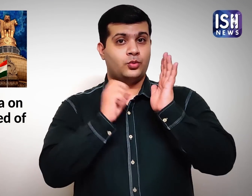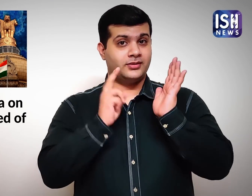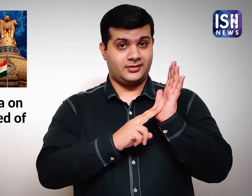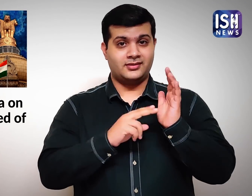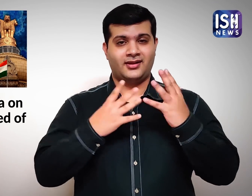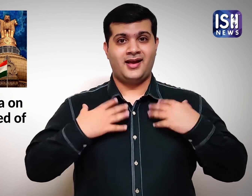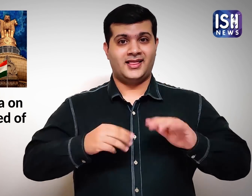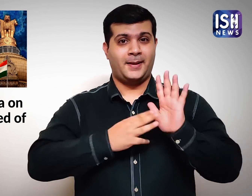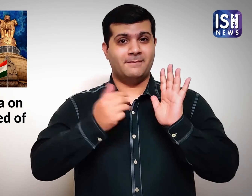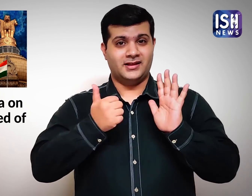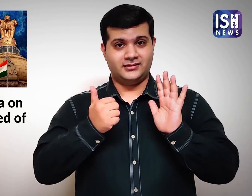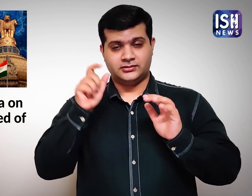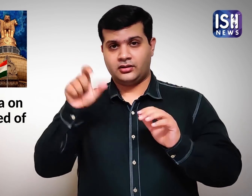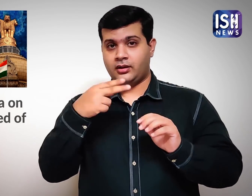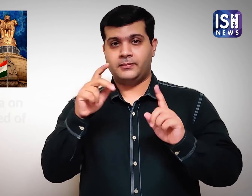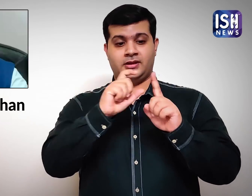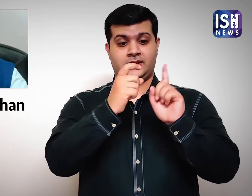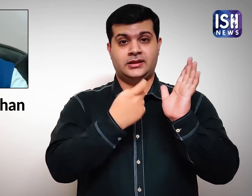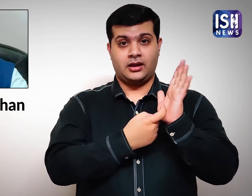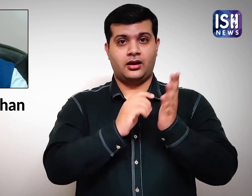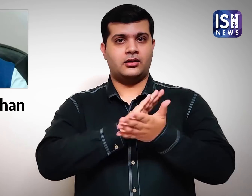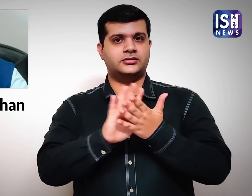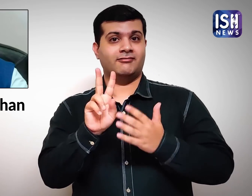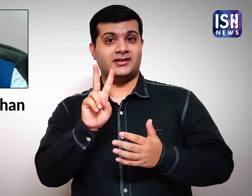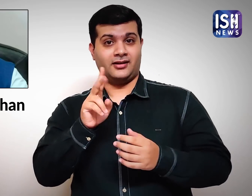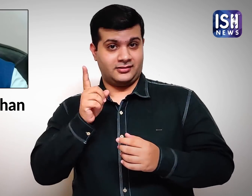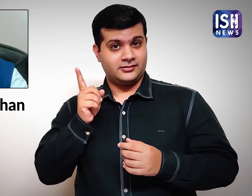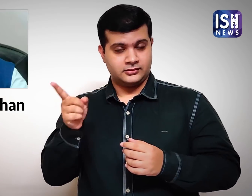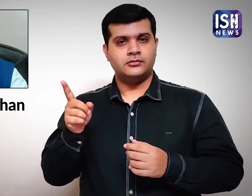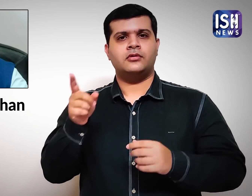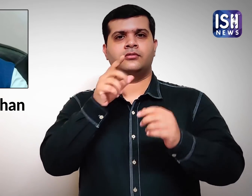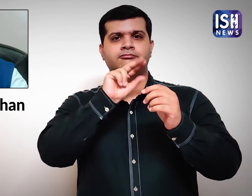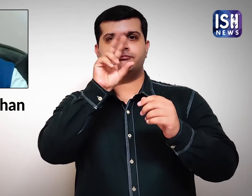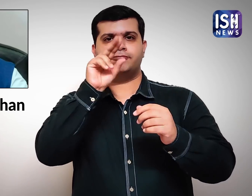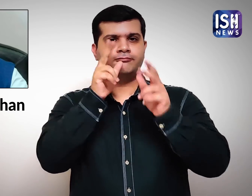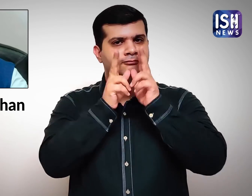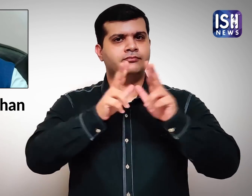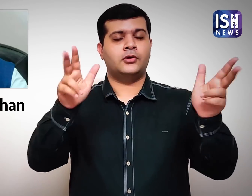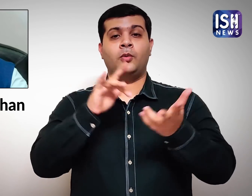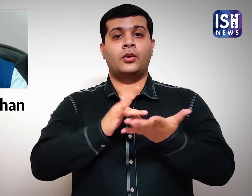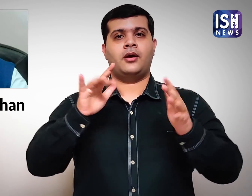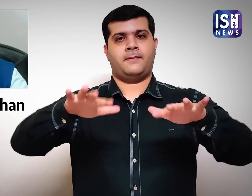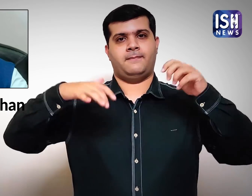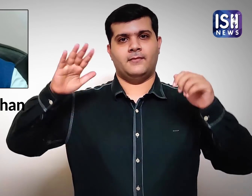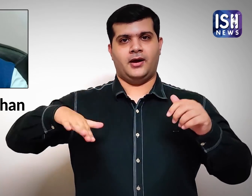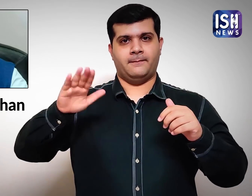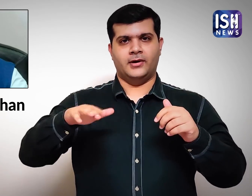Union health minister Dr Harsh Vardhan addressed the parliament